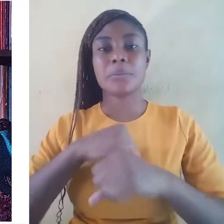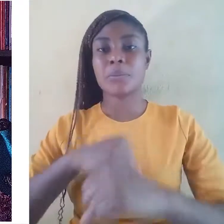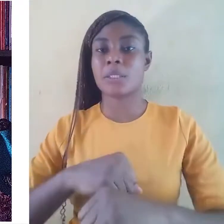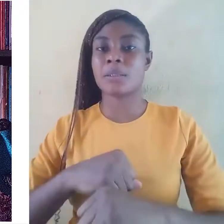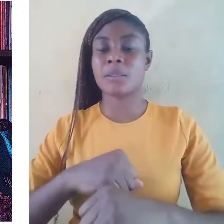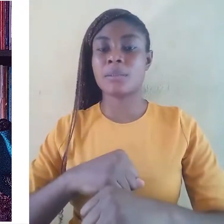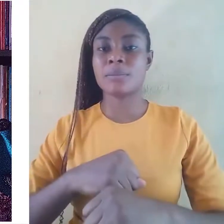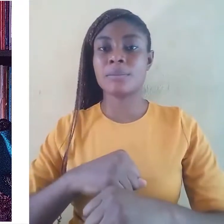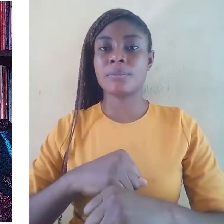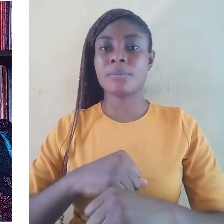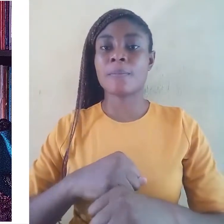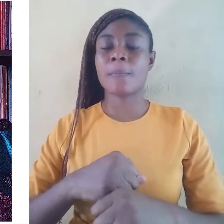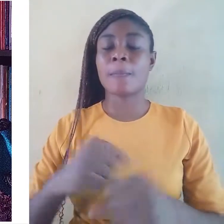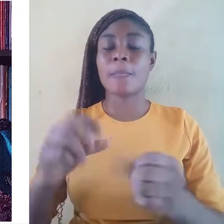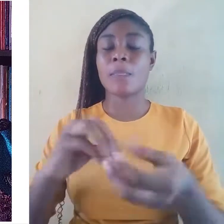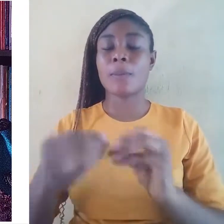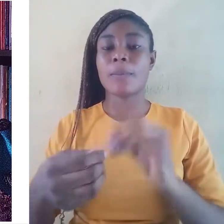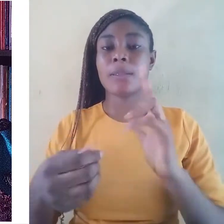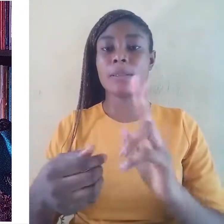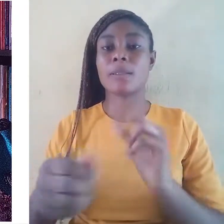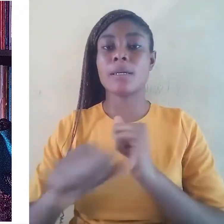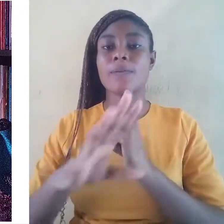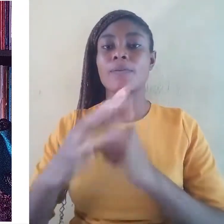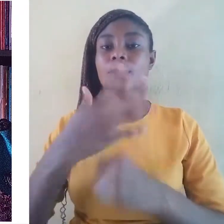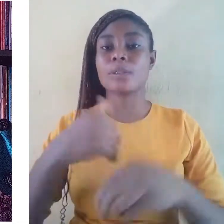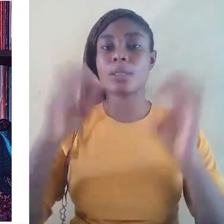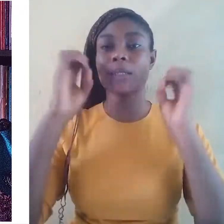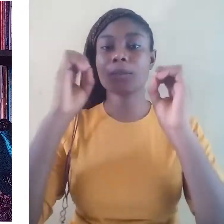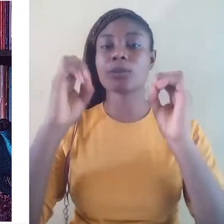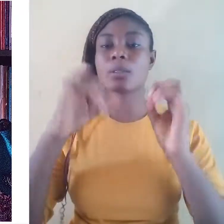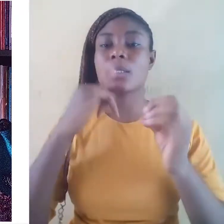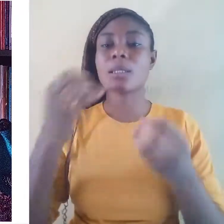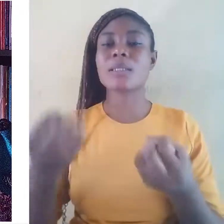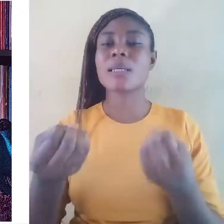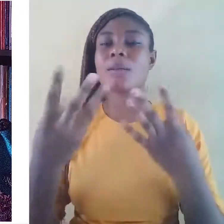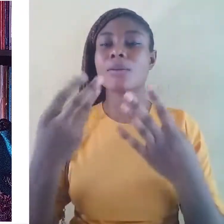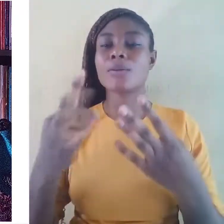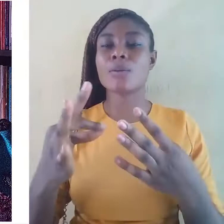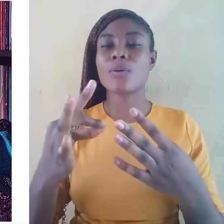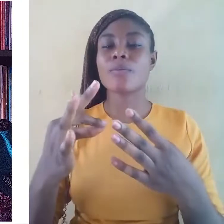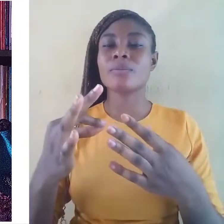Advocacy and education There is a lot of ignorance on language issues.